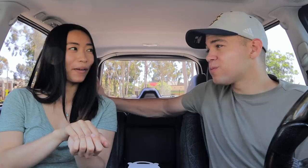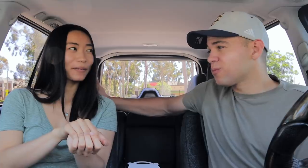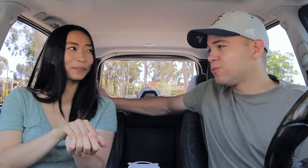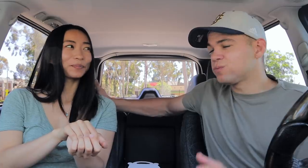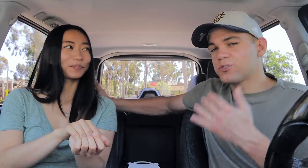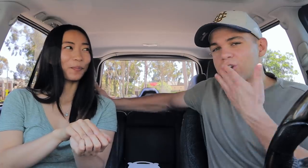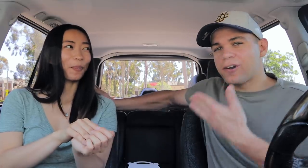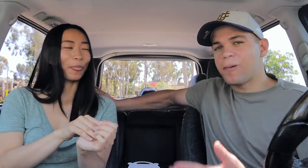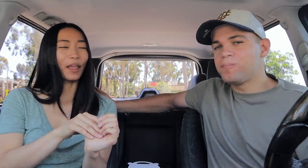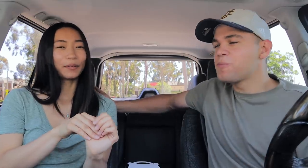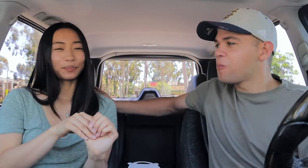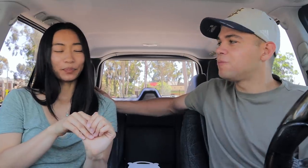Good.